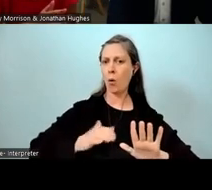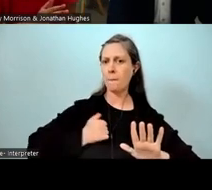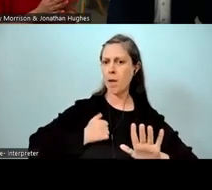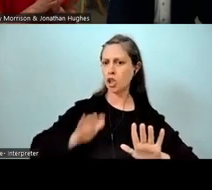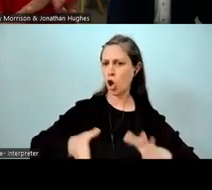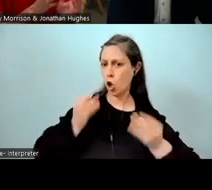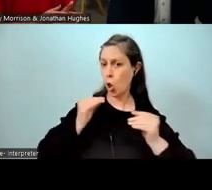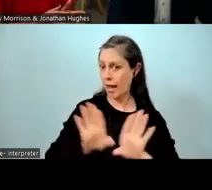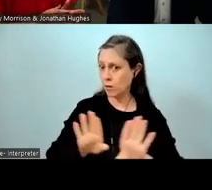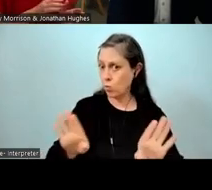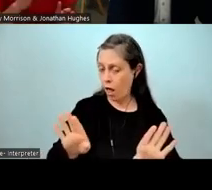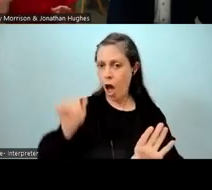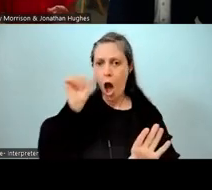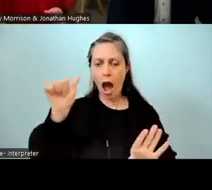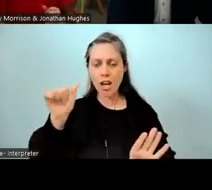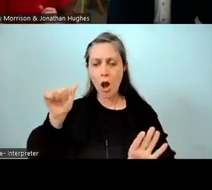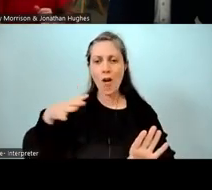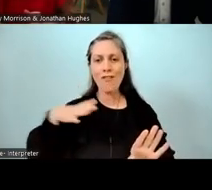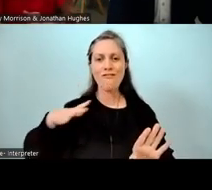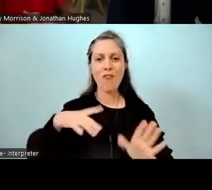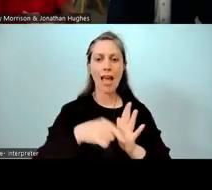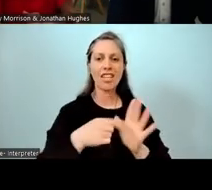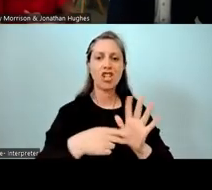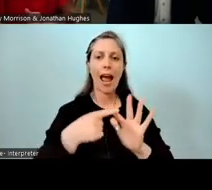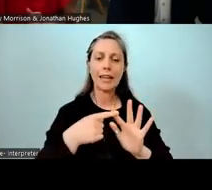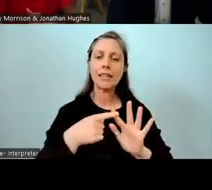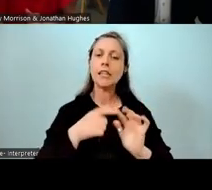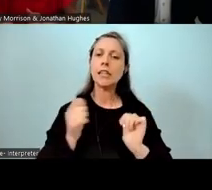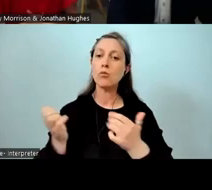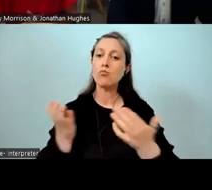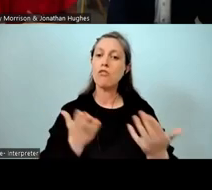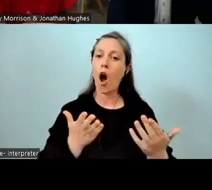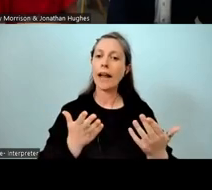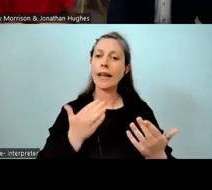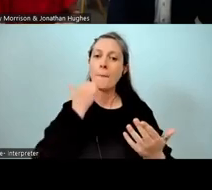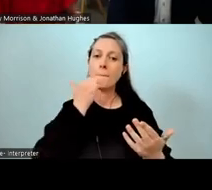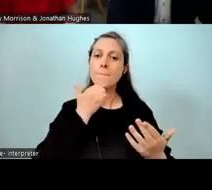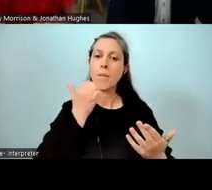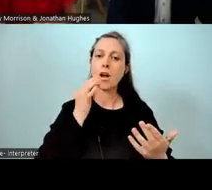And I know that Whai Jane was doing classes across the whole school to bring everybody in.